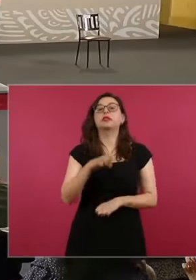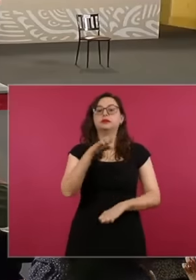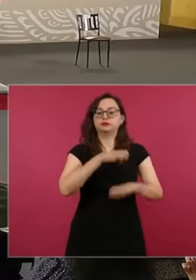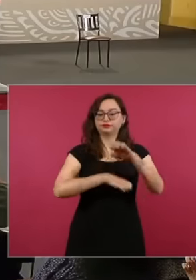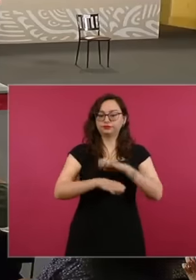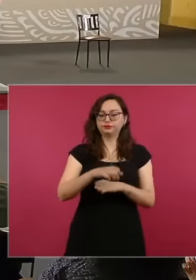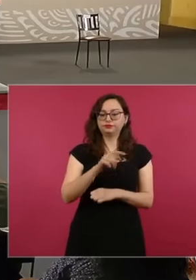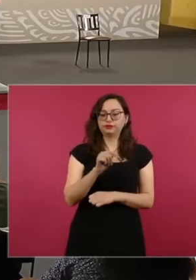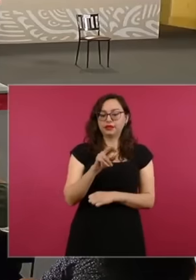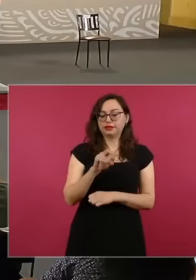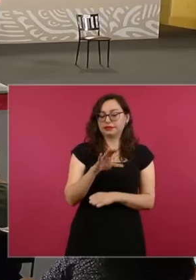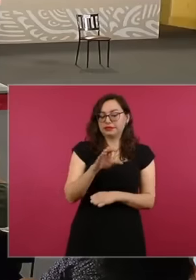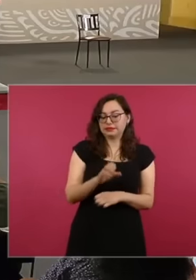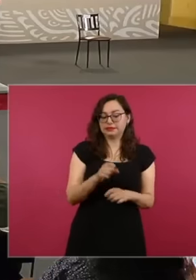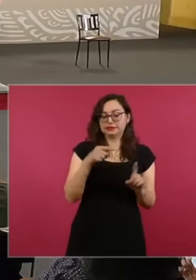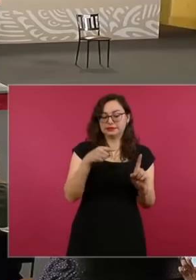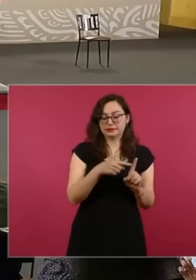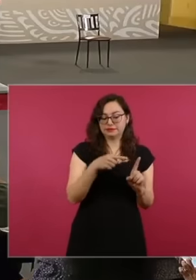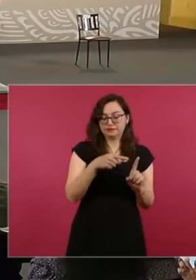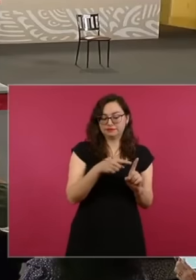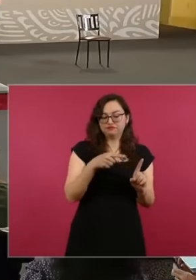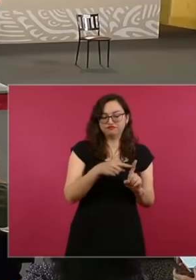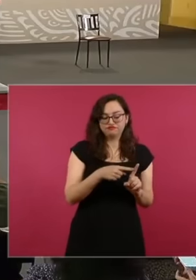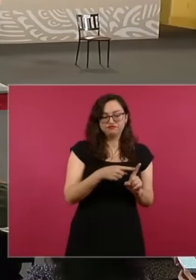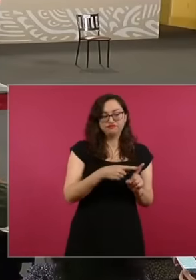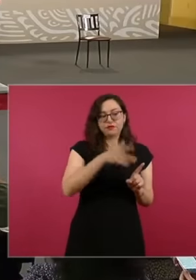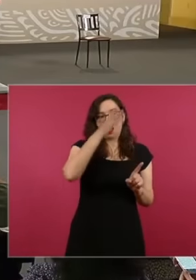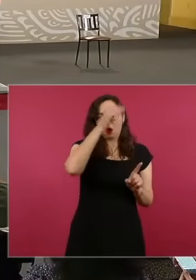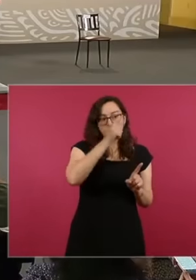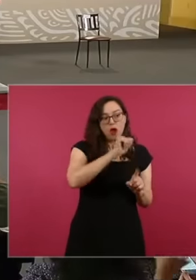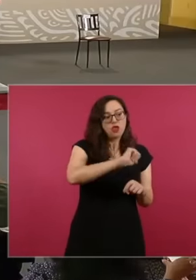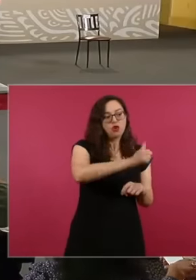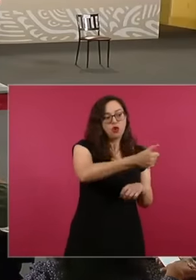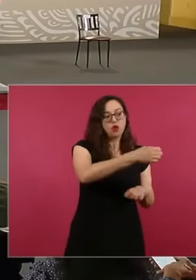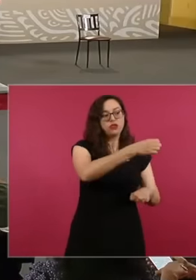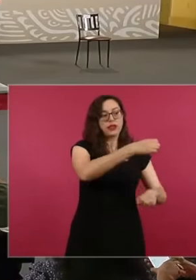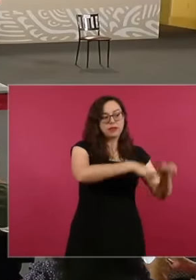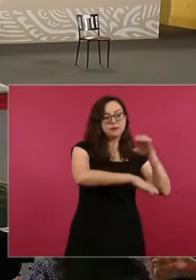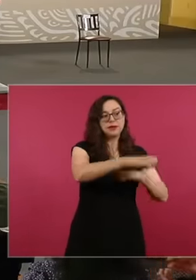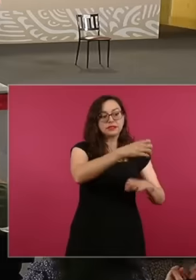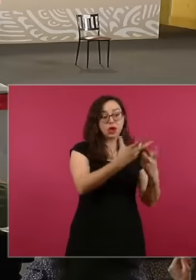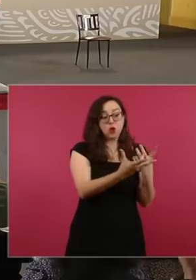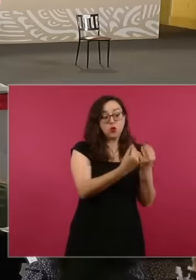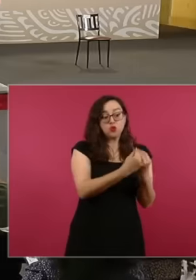contract in Pemex to provide service on a platform, but they quarreled over